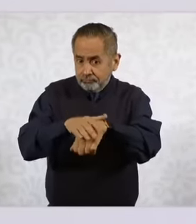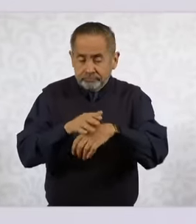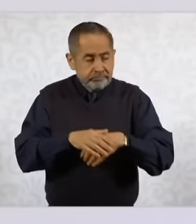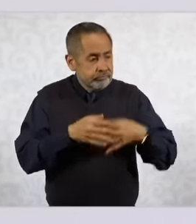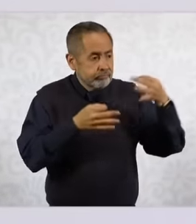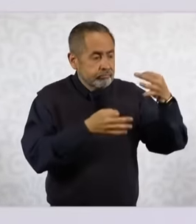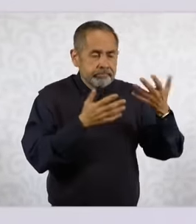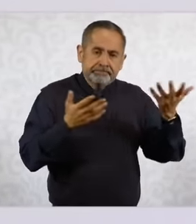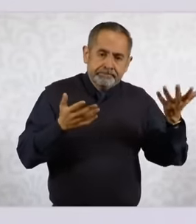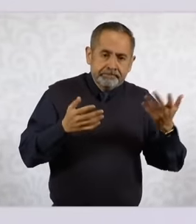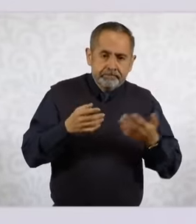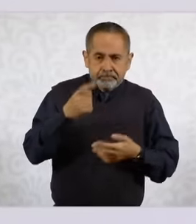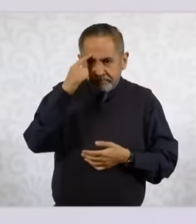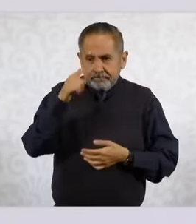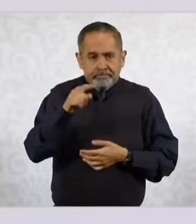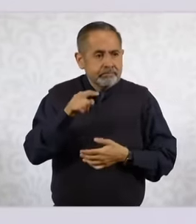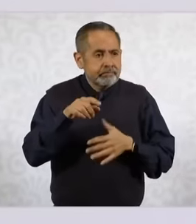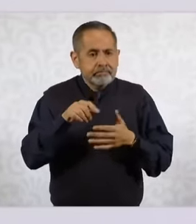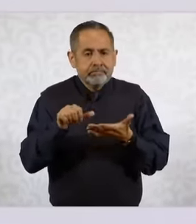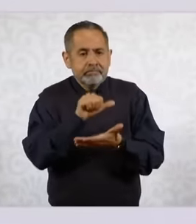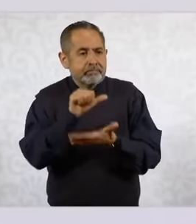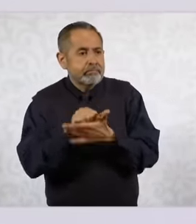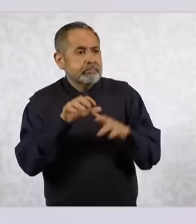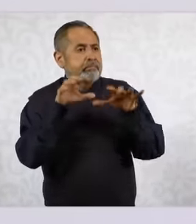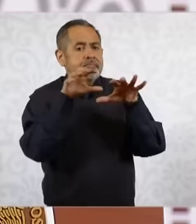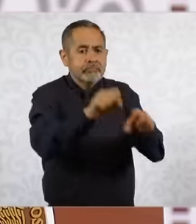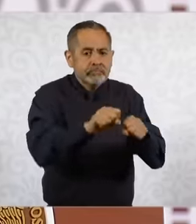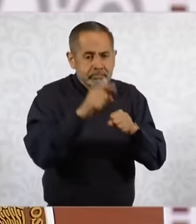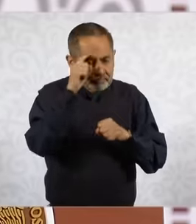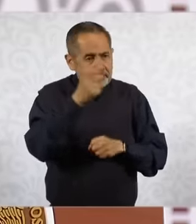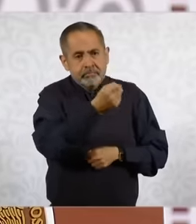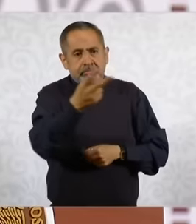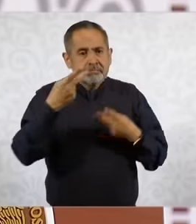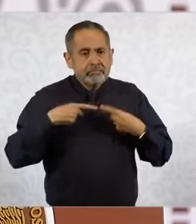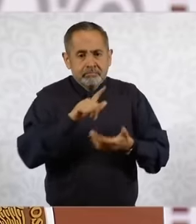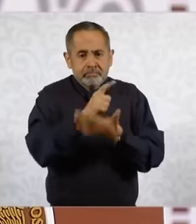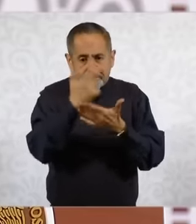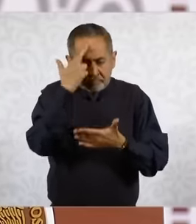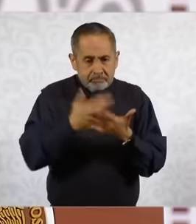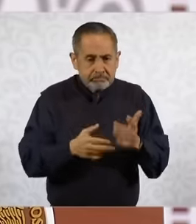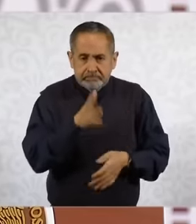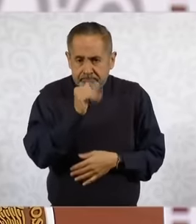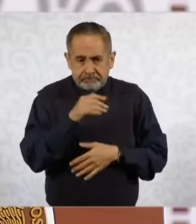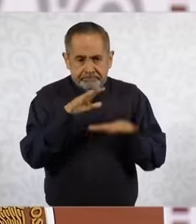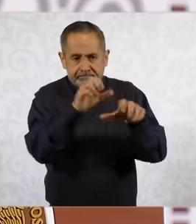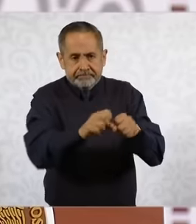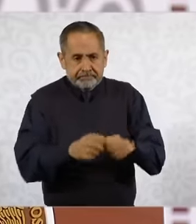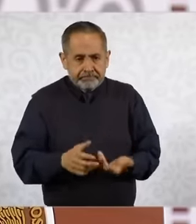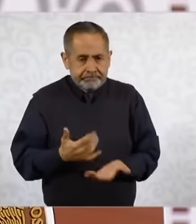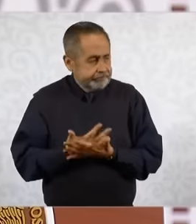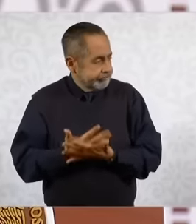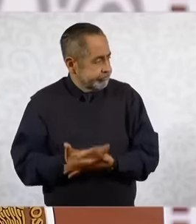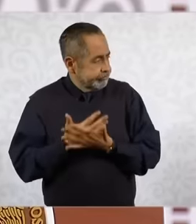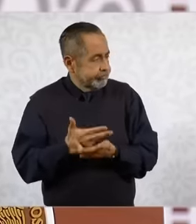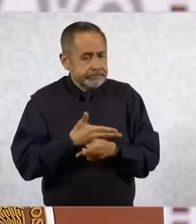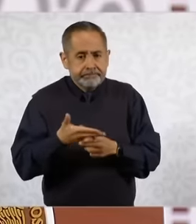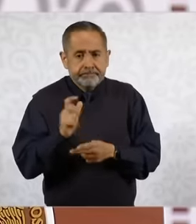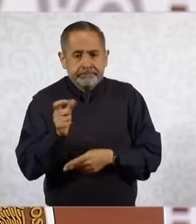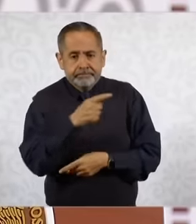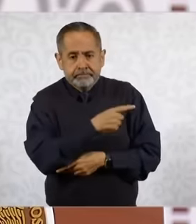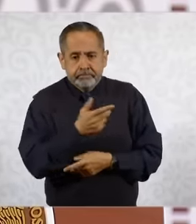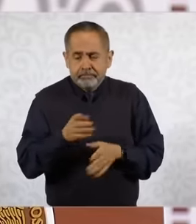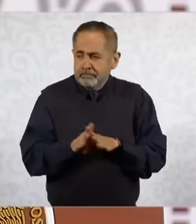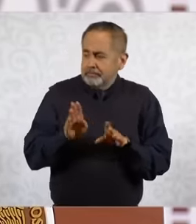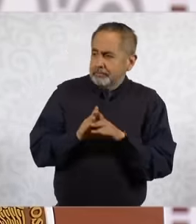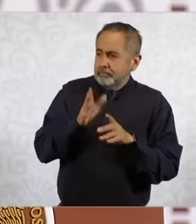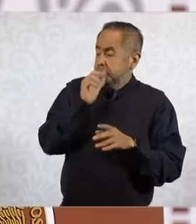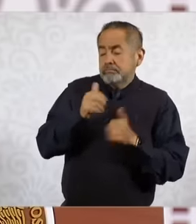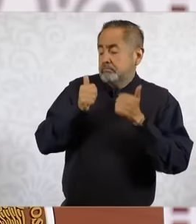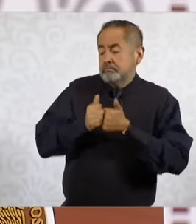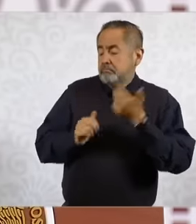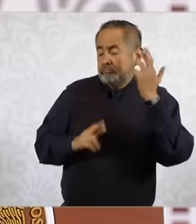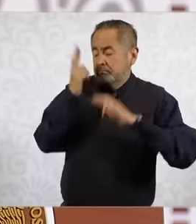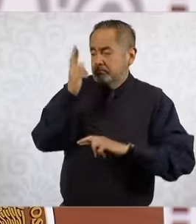arrest warrants must also be said For a criminal, they come from the judiciary, so they are unemployed and also